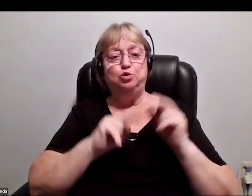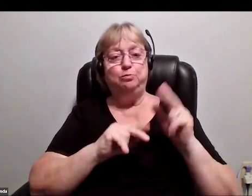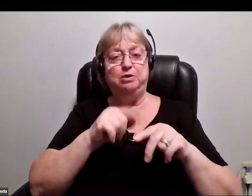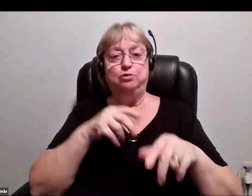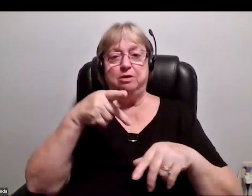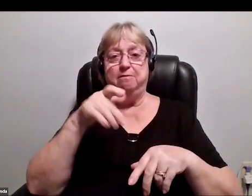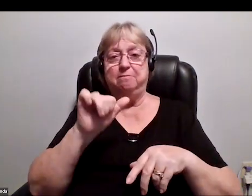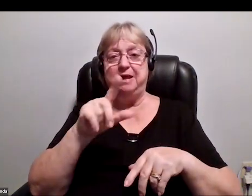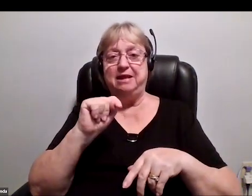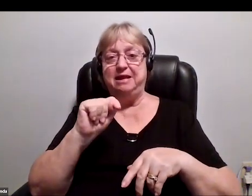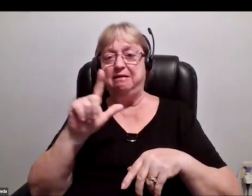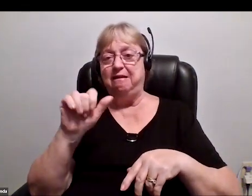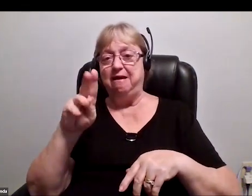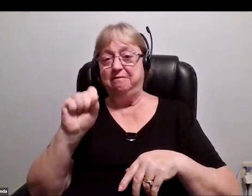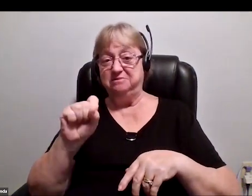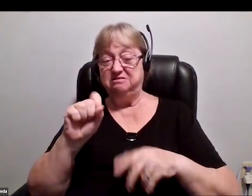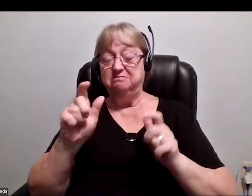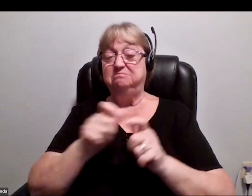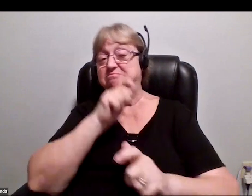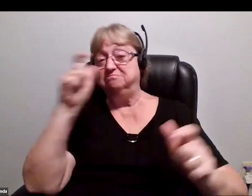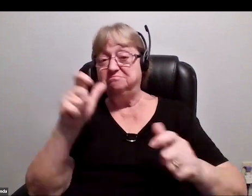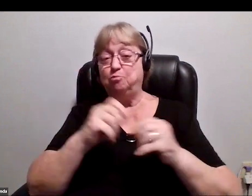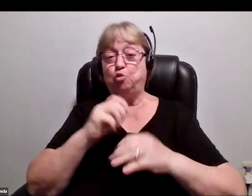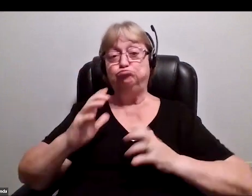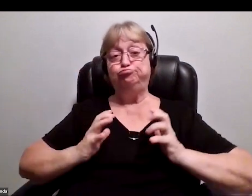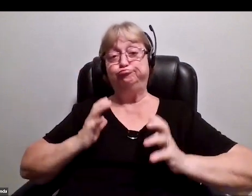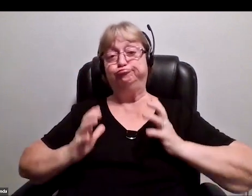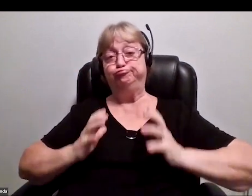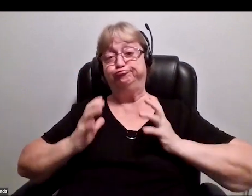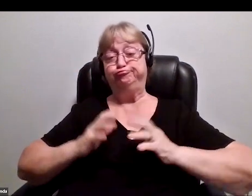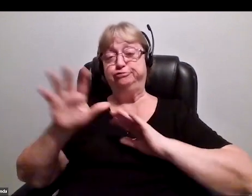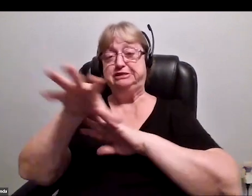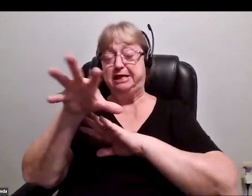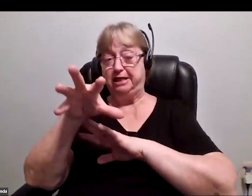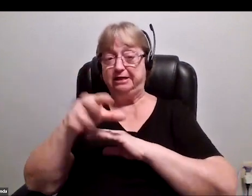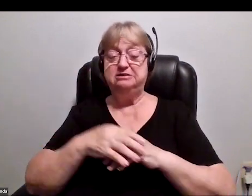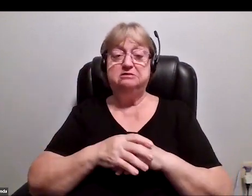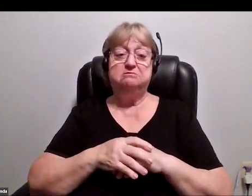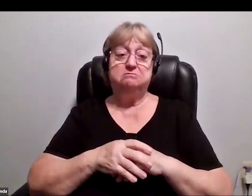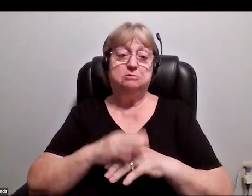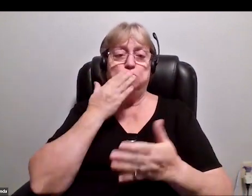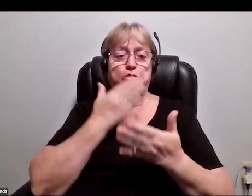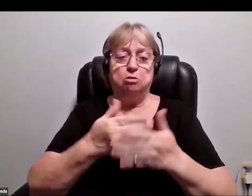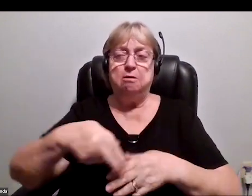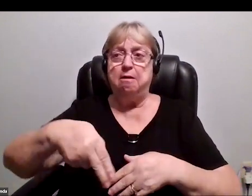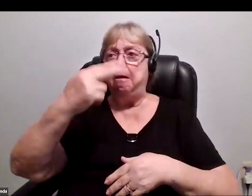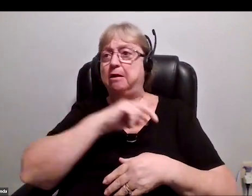which was building larger, more sophisticated versions of this satellite. We got a really good, high-quality astronomical telescope